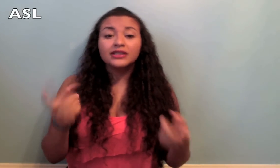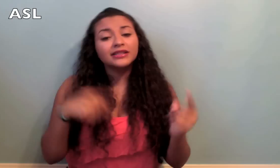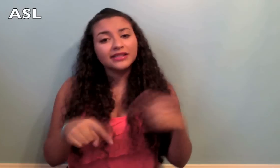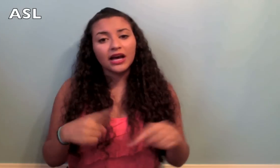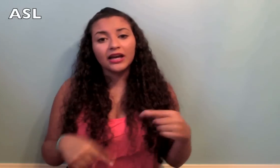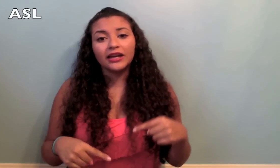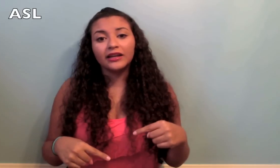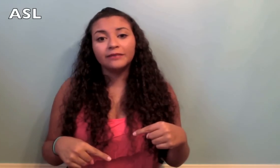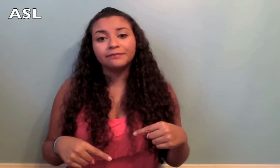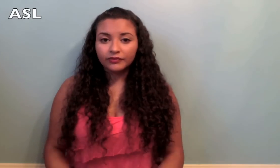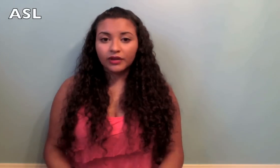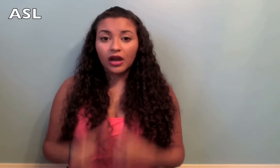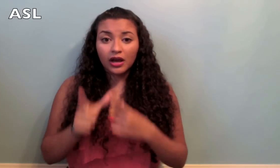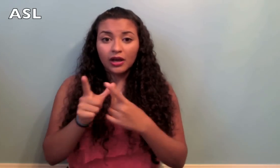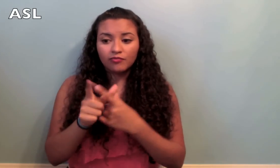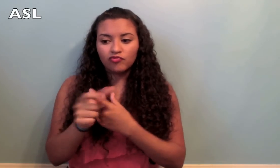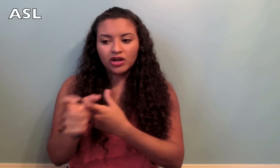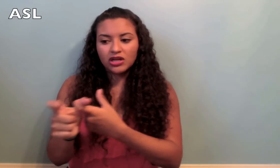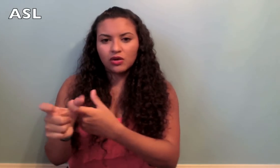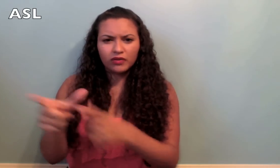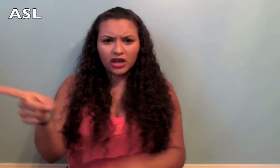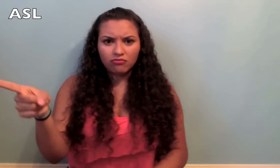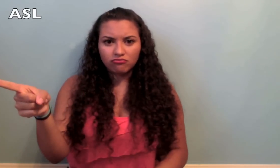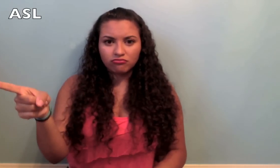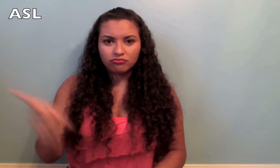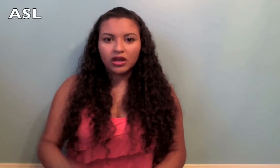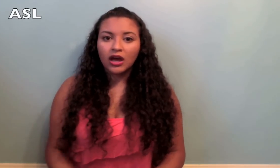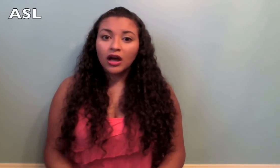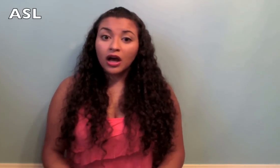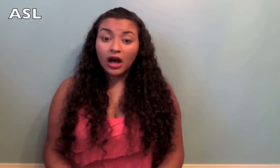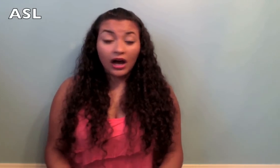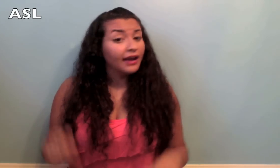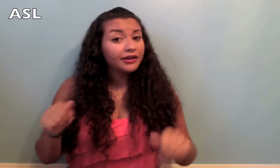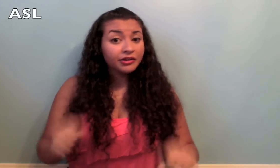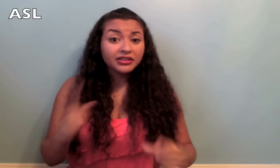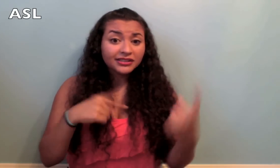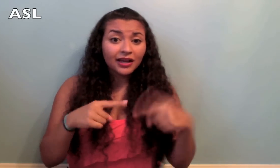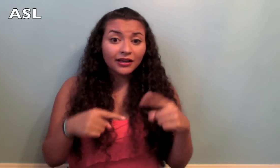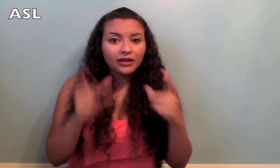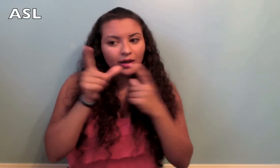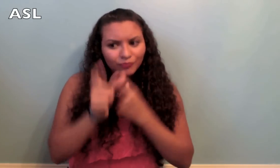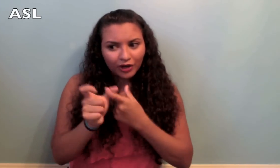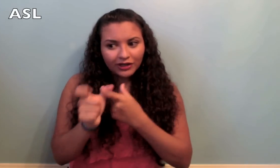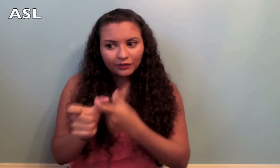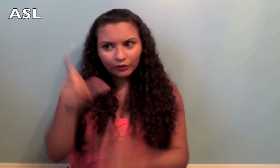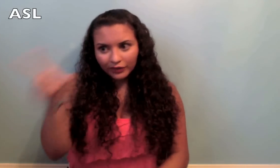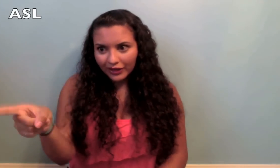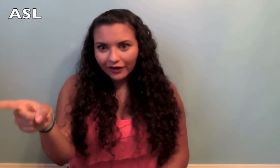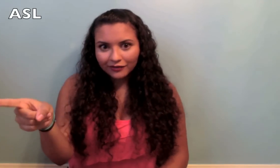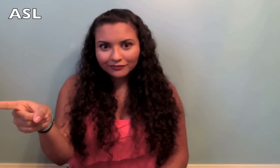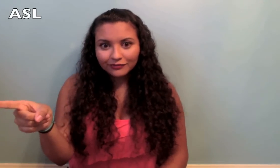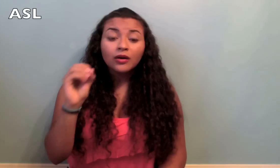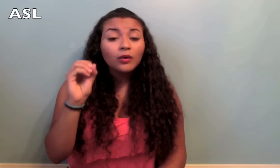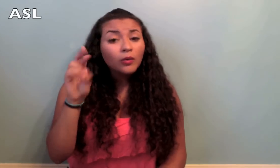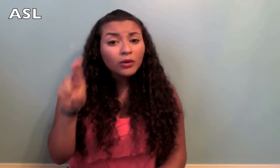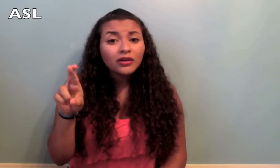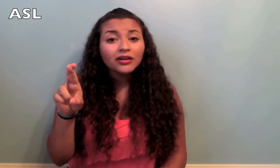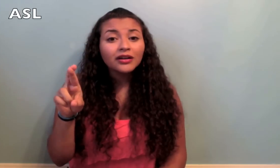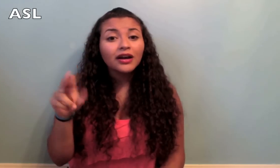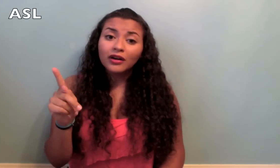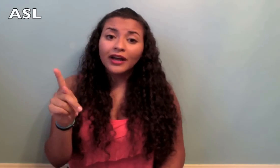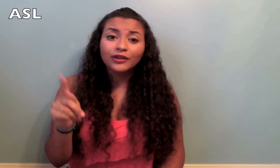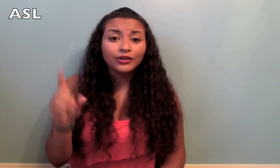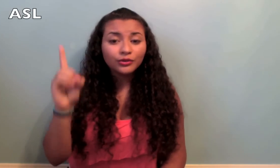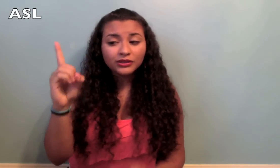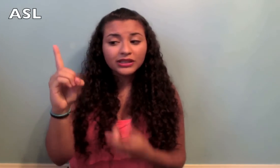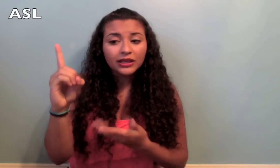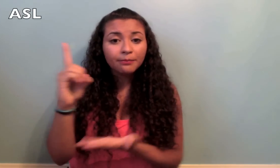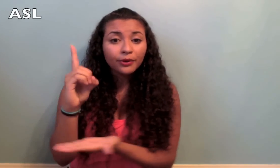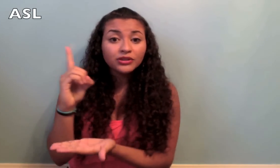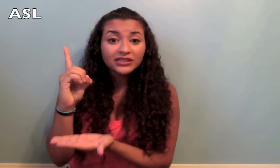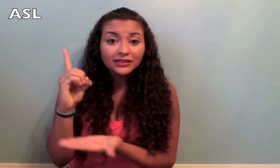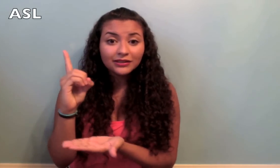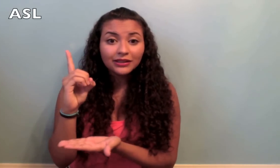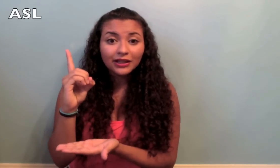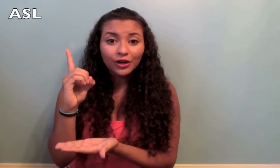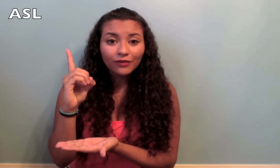to sign Im running over there. I could sign I'm running over there. Or I could use the person classifier